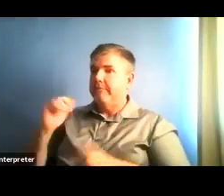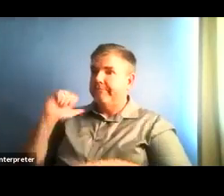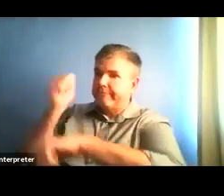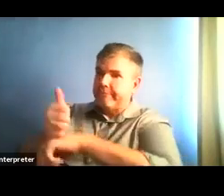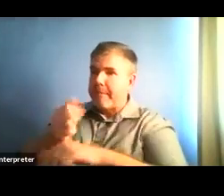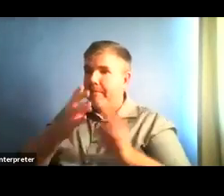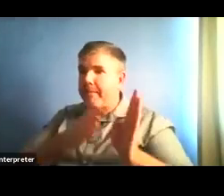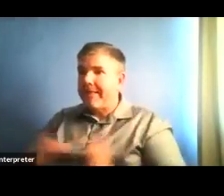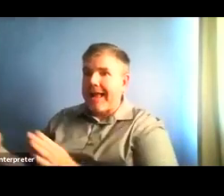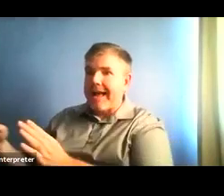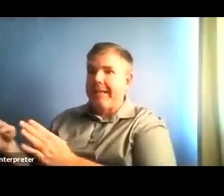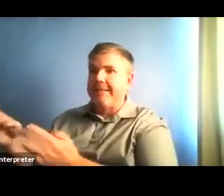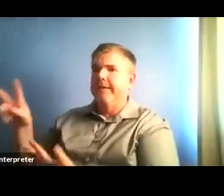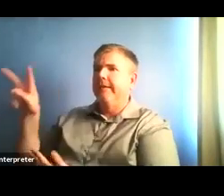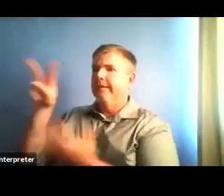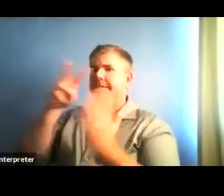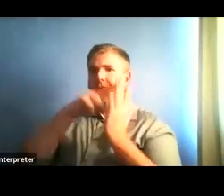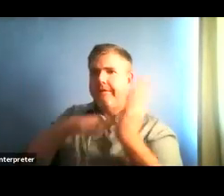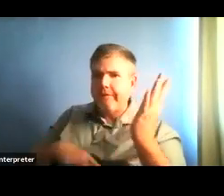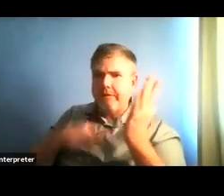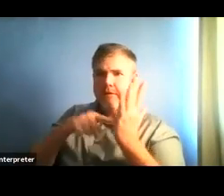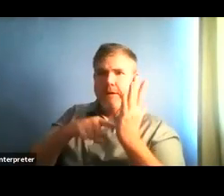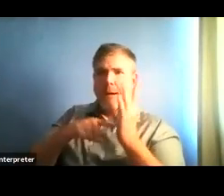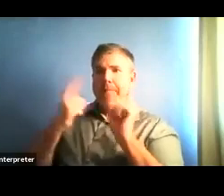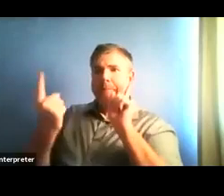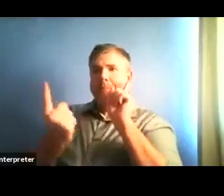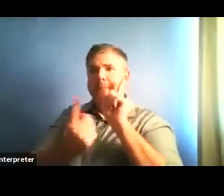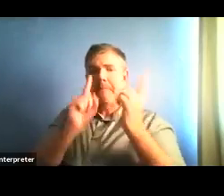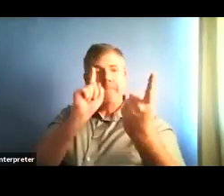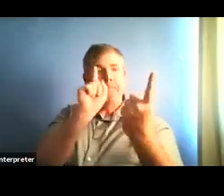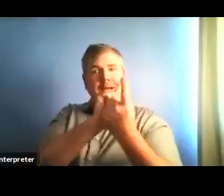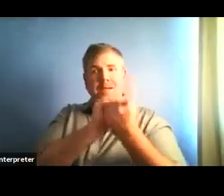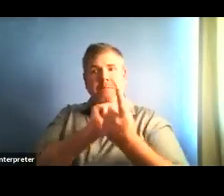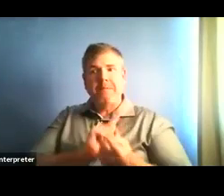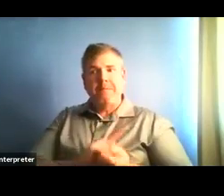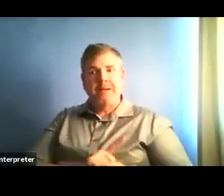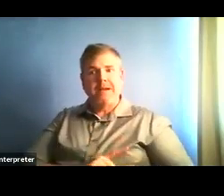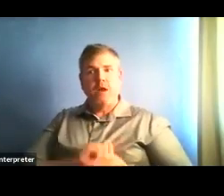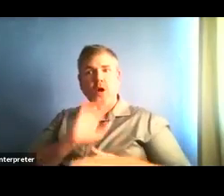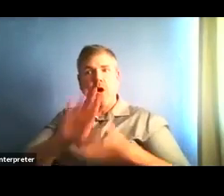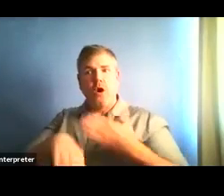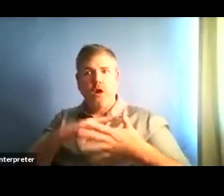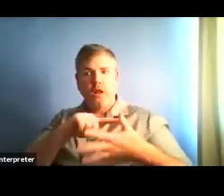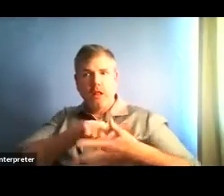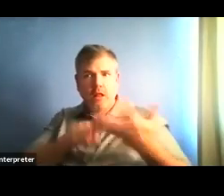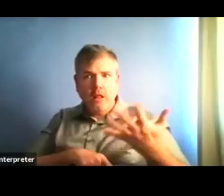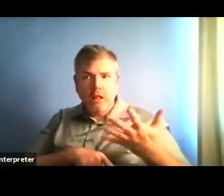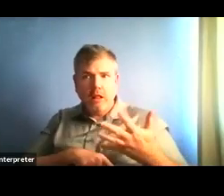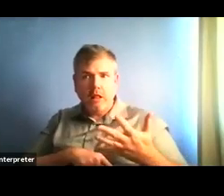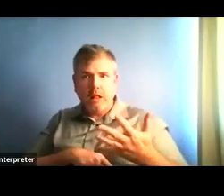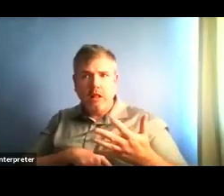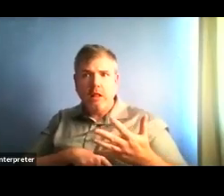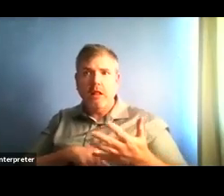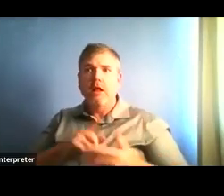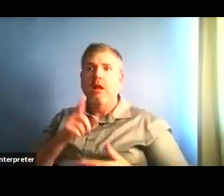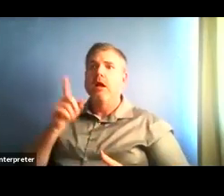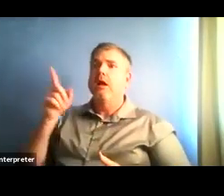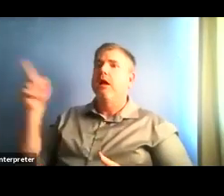meet all the standards that the recommendations are order put out by the governor, then, yeah, they're good to go then.